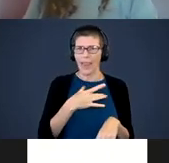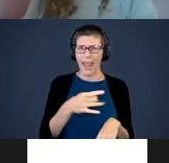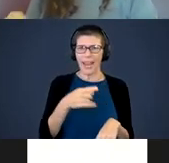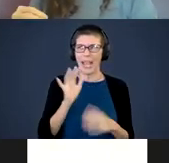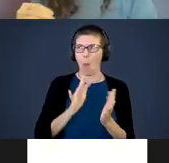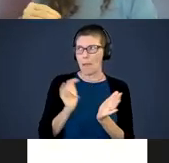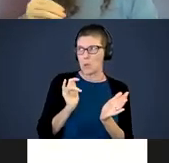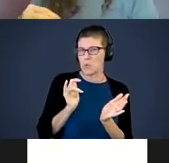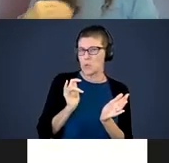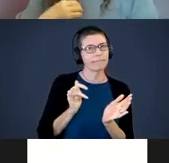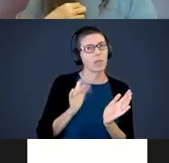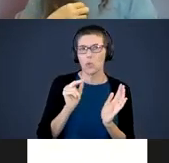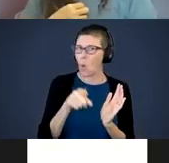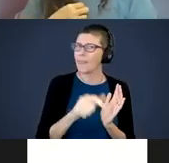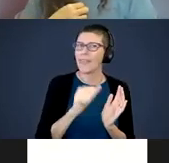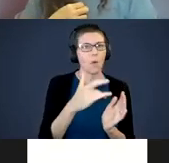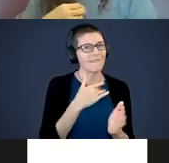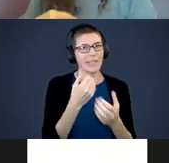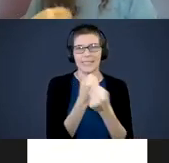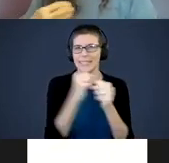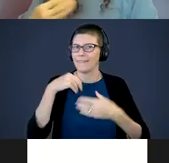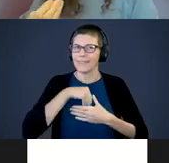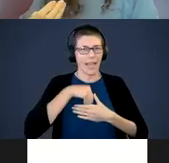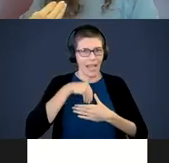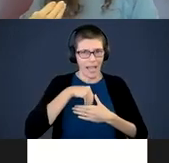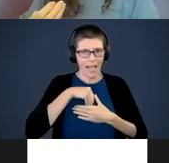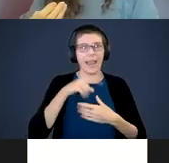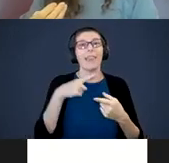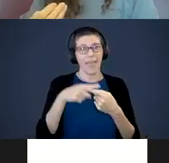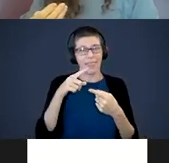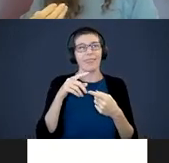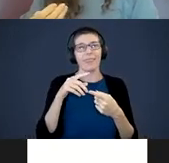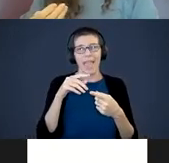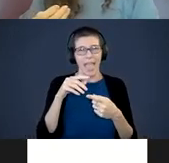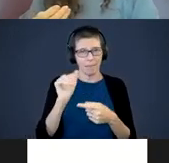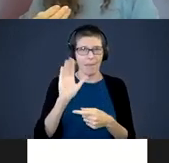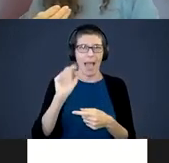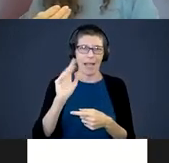They feel unsafe inside and then they act out. That is why kids have tantrums.